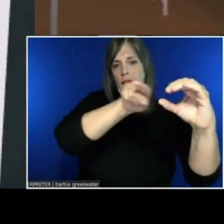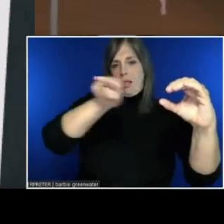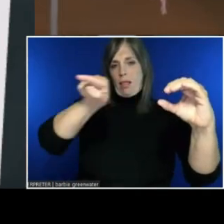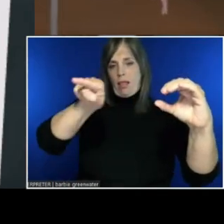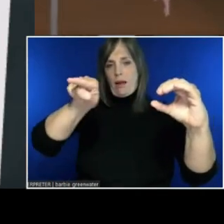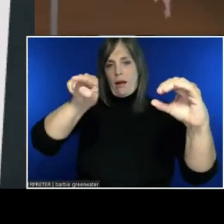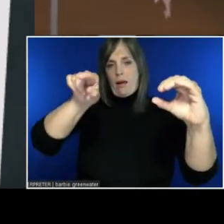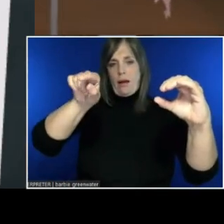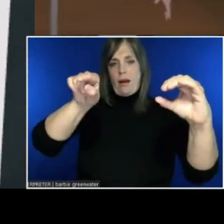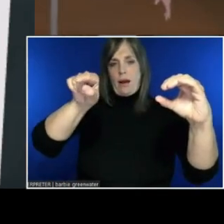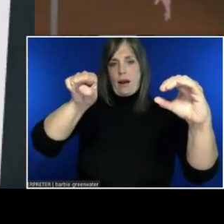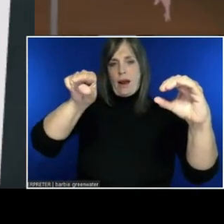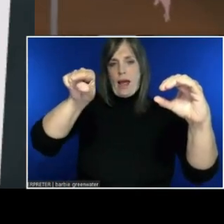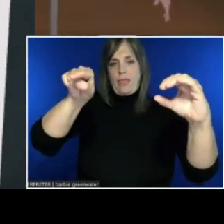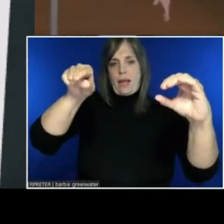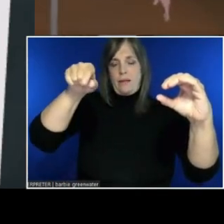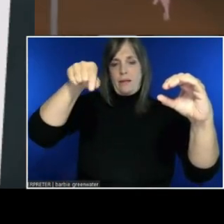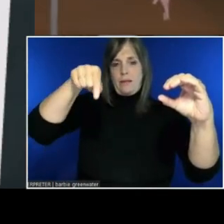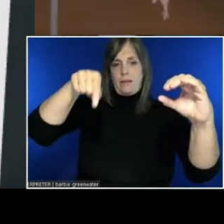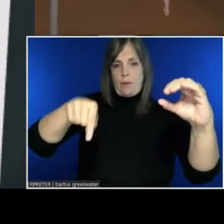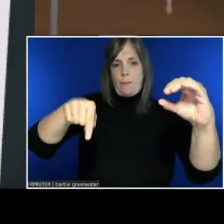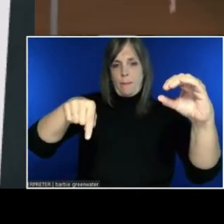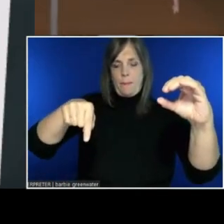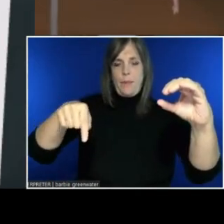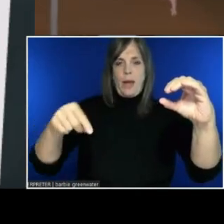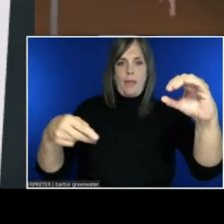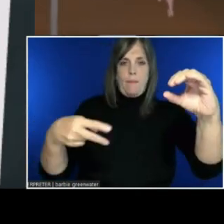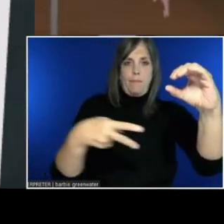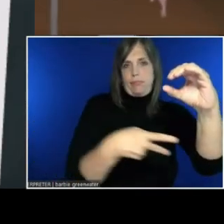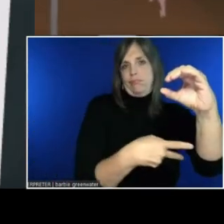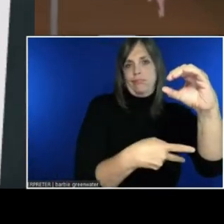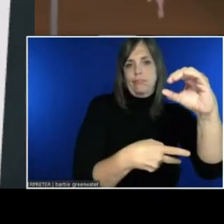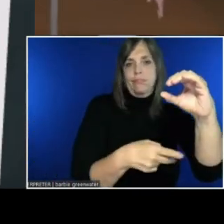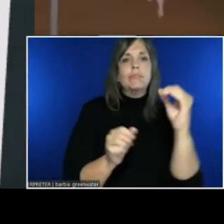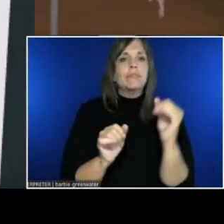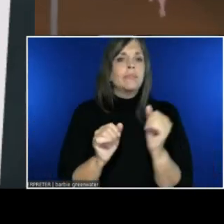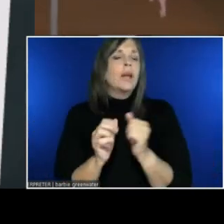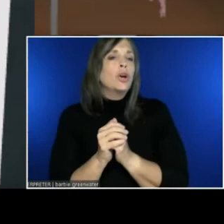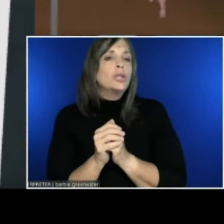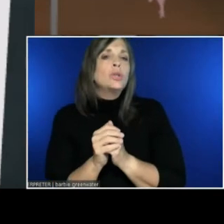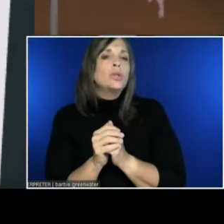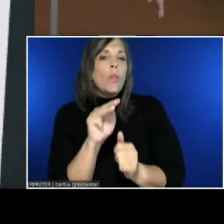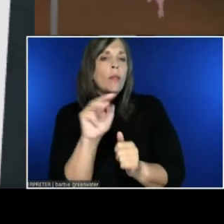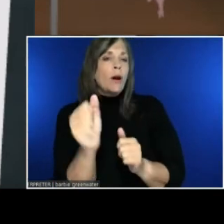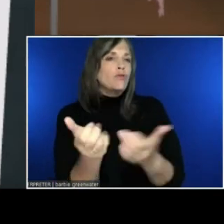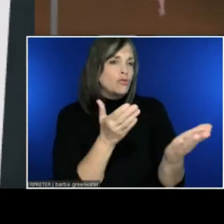So the cognitive services platform is a comprehensive set of Microsoft technologies and services